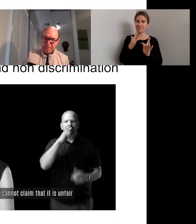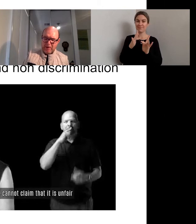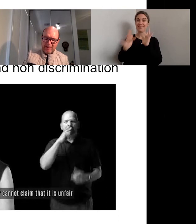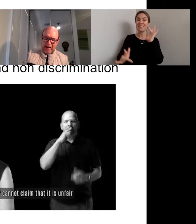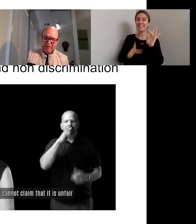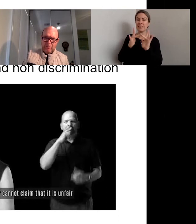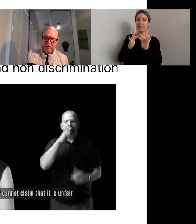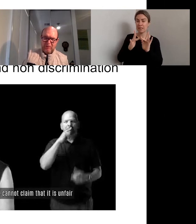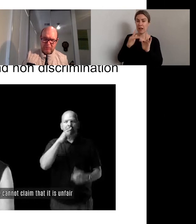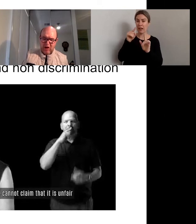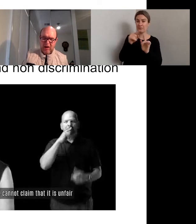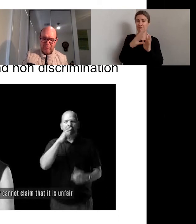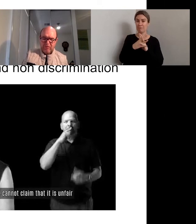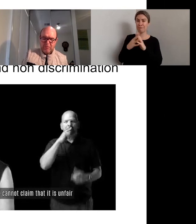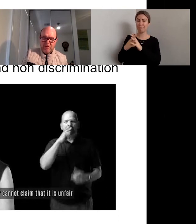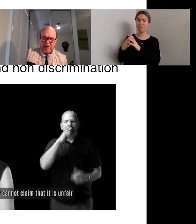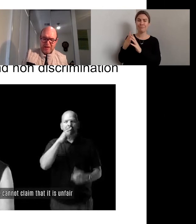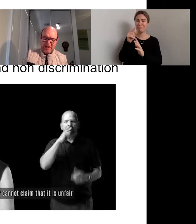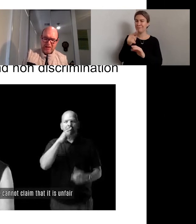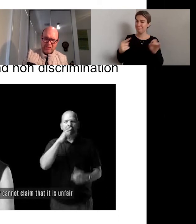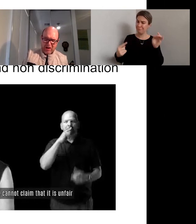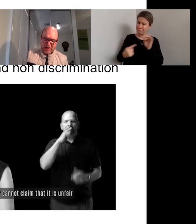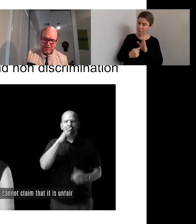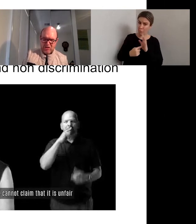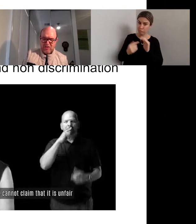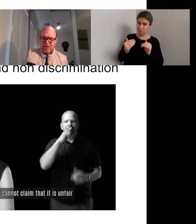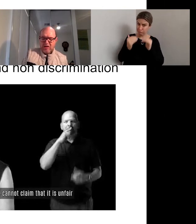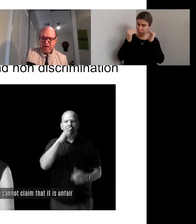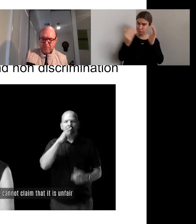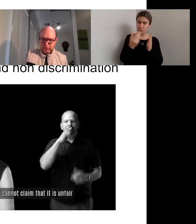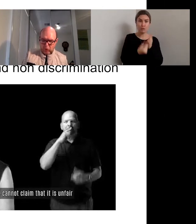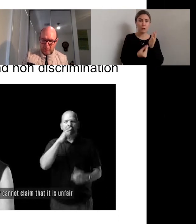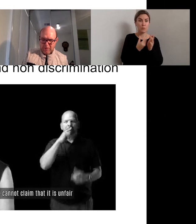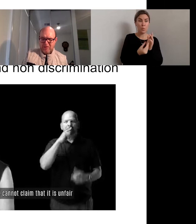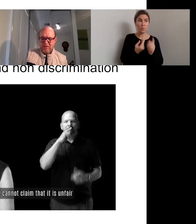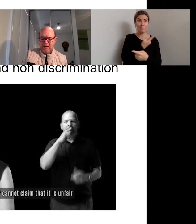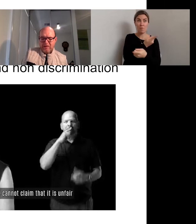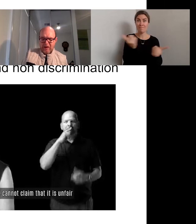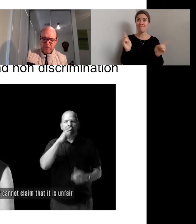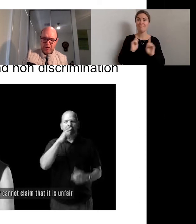many aspects of life. In education, employment, government, healthcare,